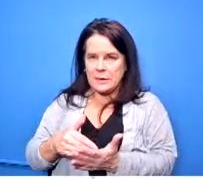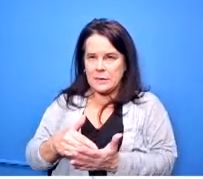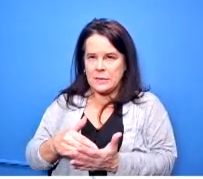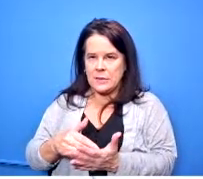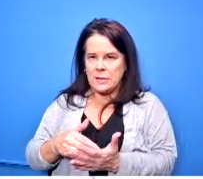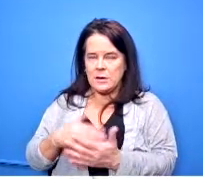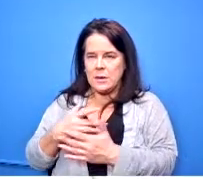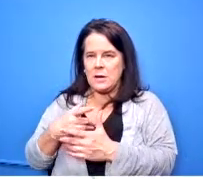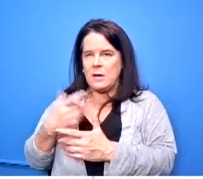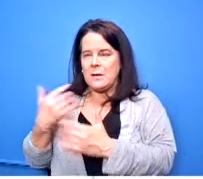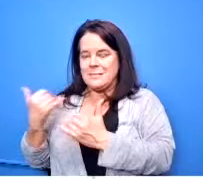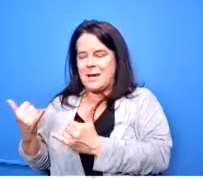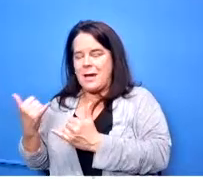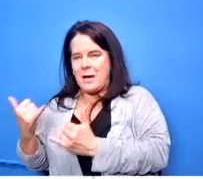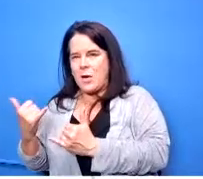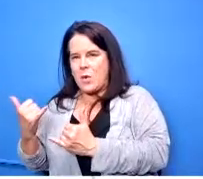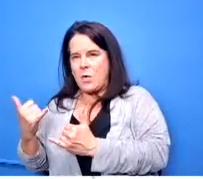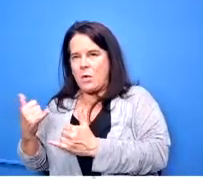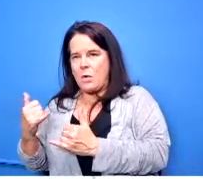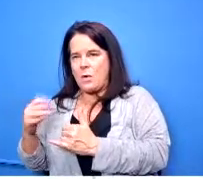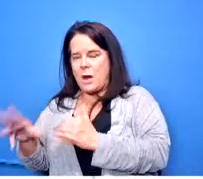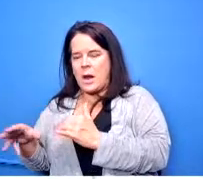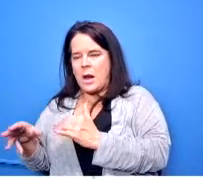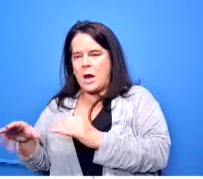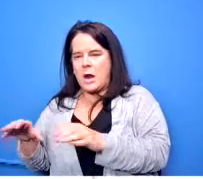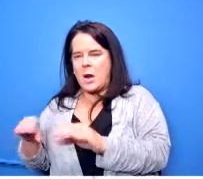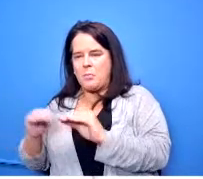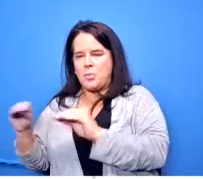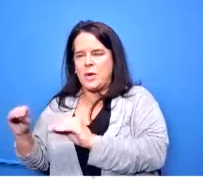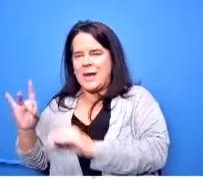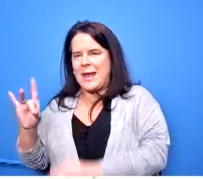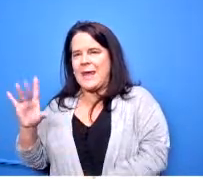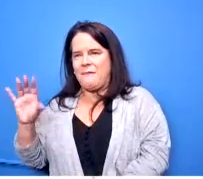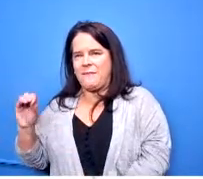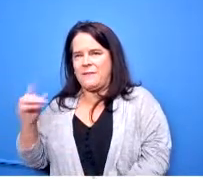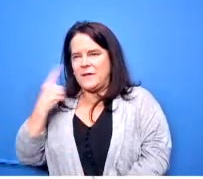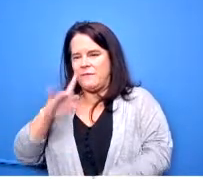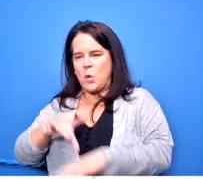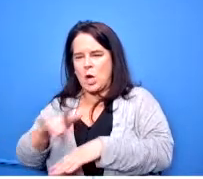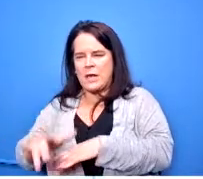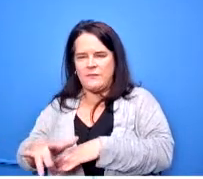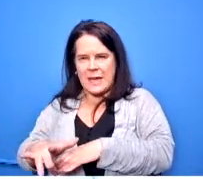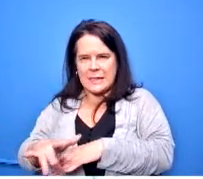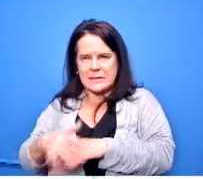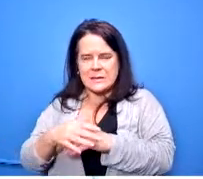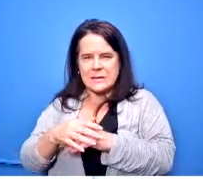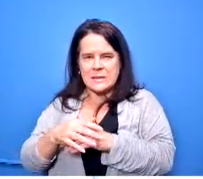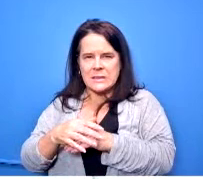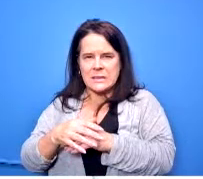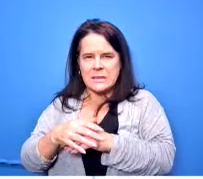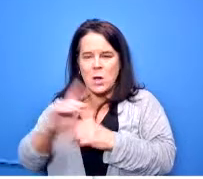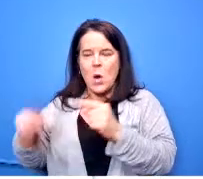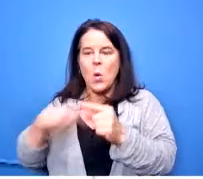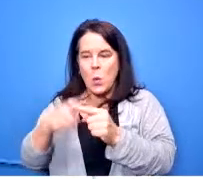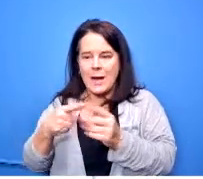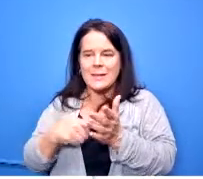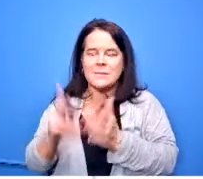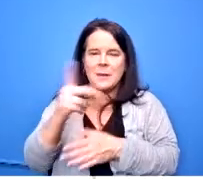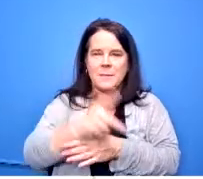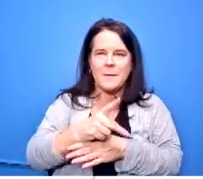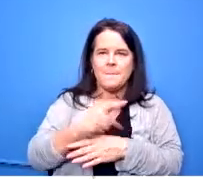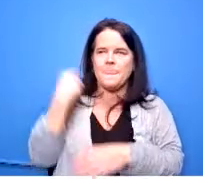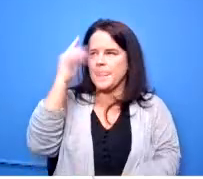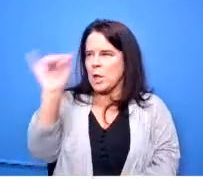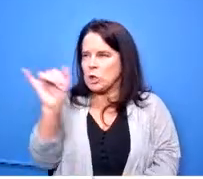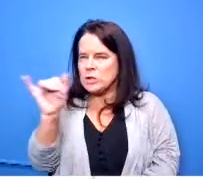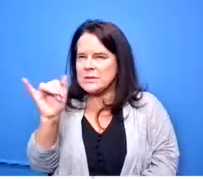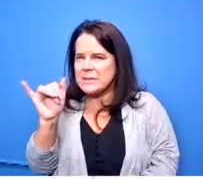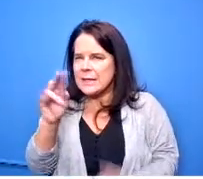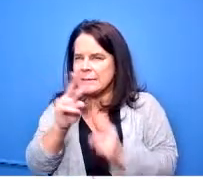now we put in 850 for the advance 850 when they repaid so it it looks like a double but it is not